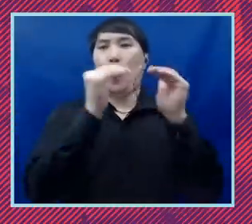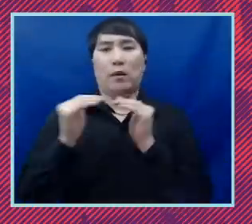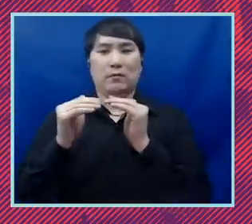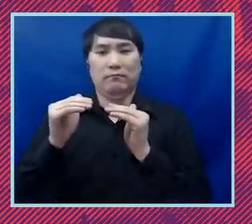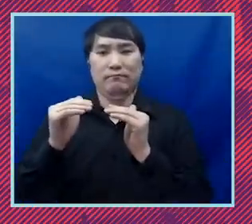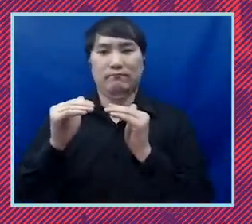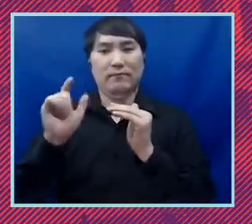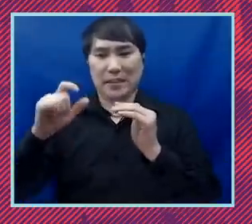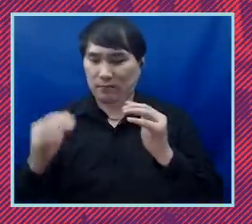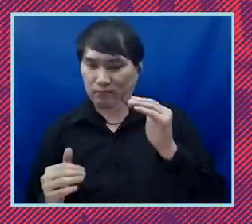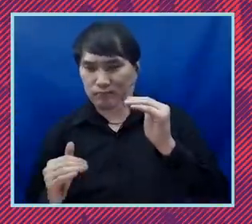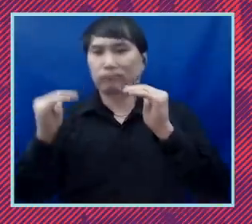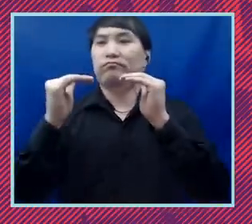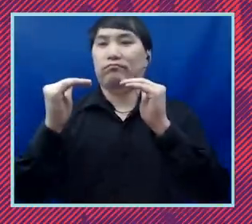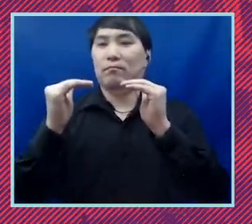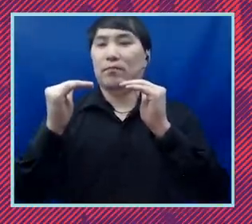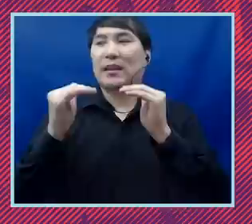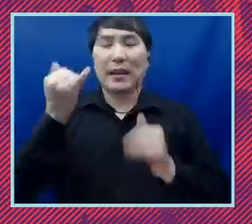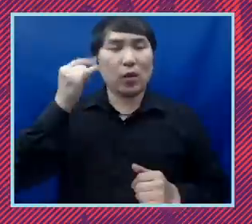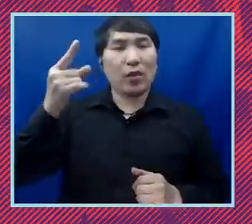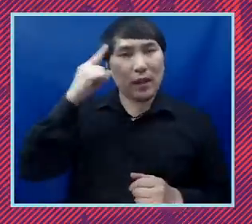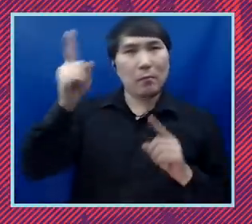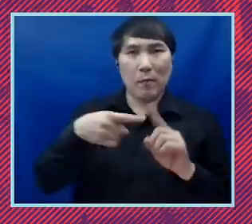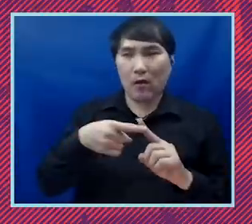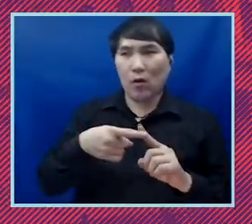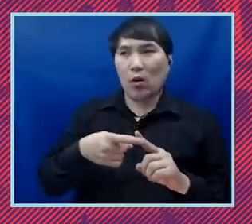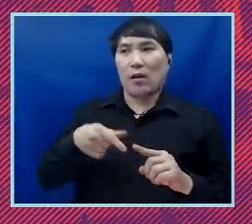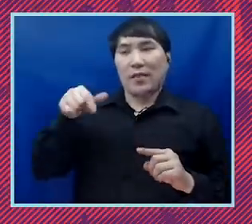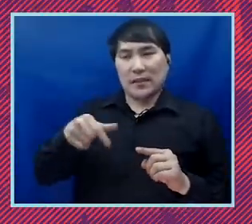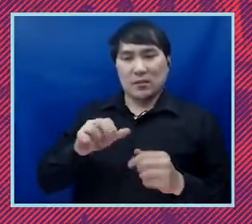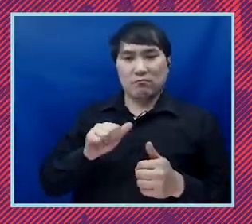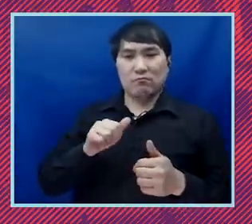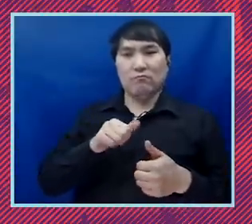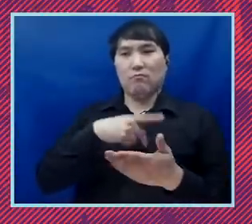covering the waterfront of issues, the systemic equality agenda really does cover the waterfront